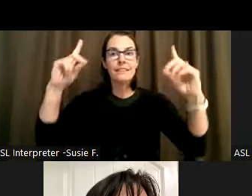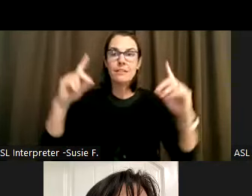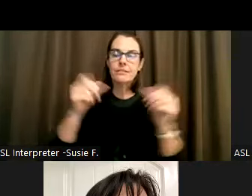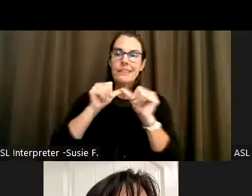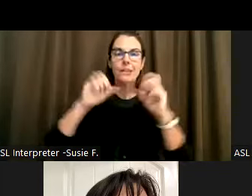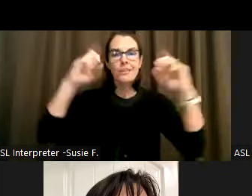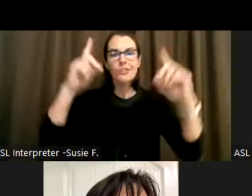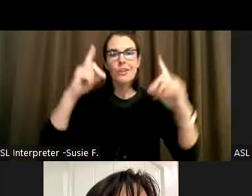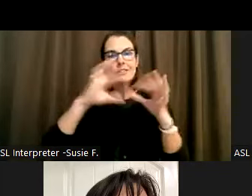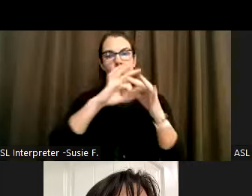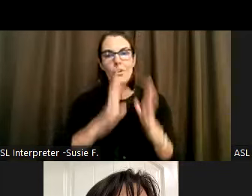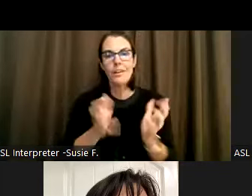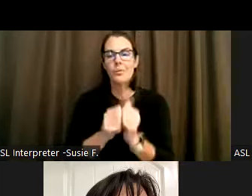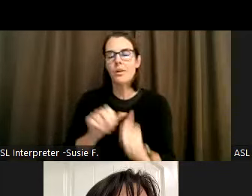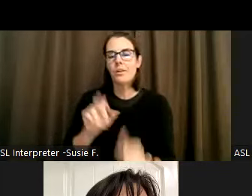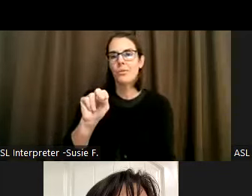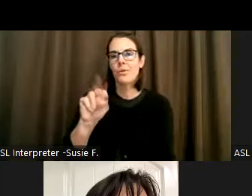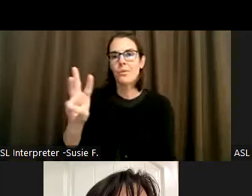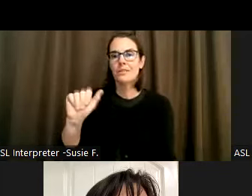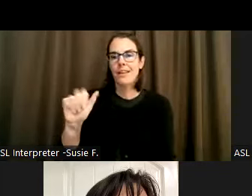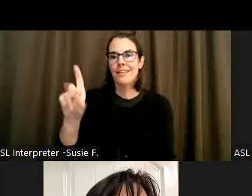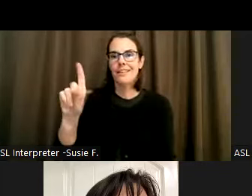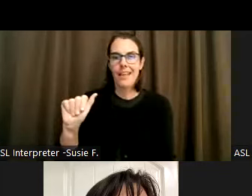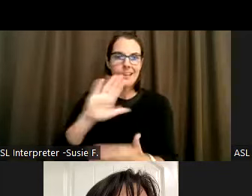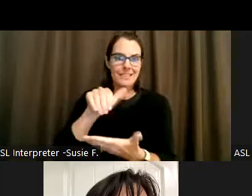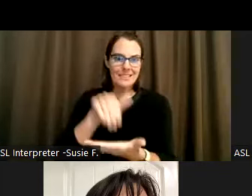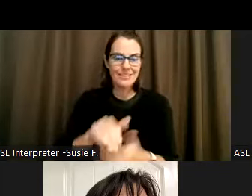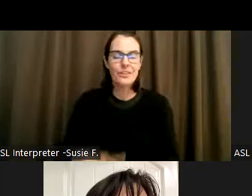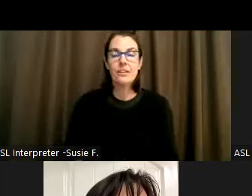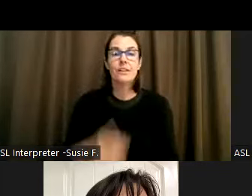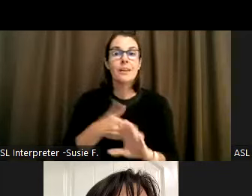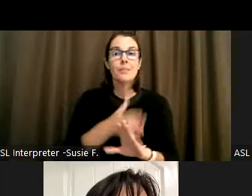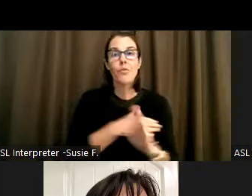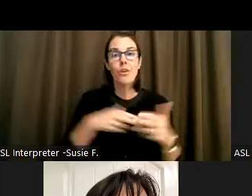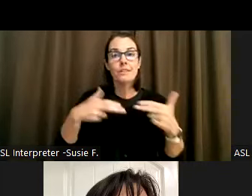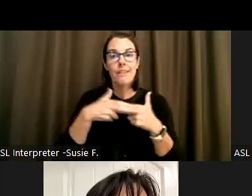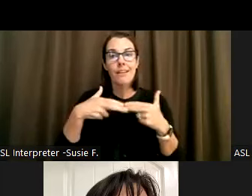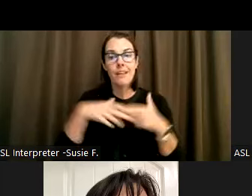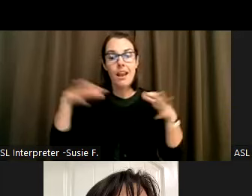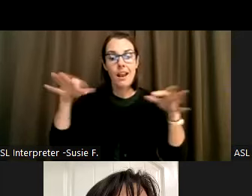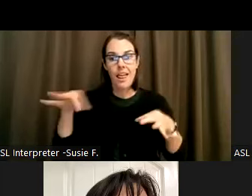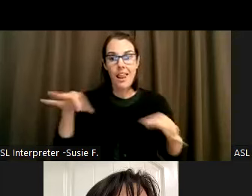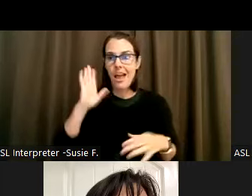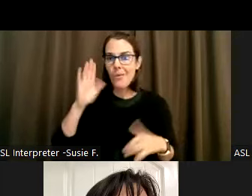with the Northwest ADA Center. And before I read these slides, I'll just give a quick